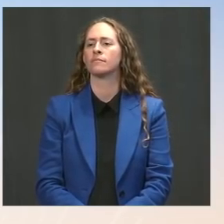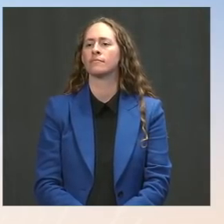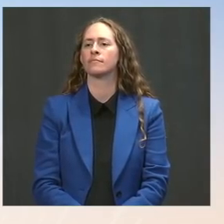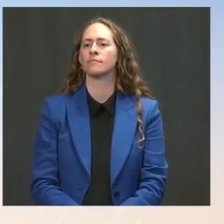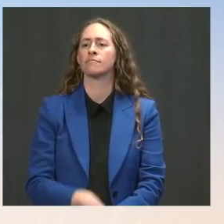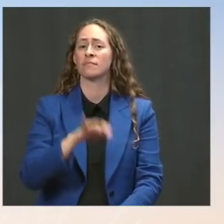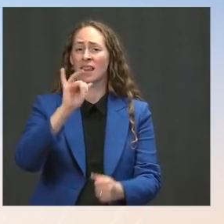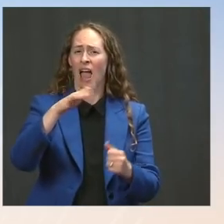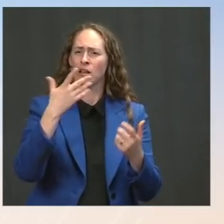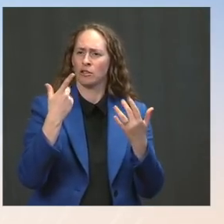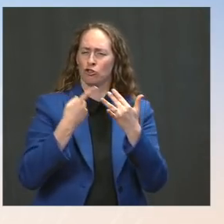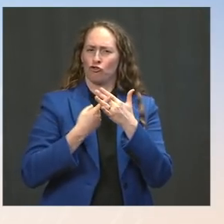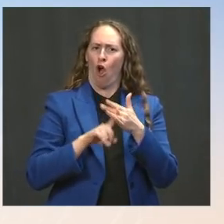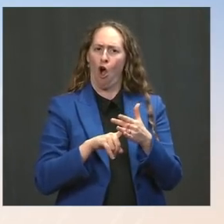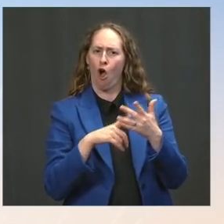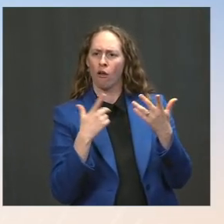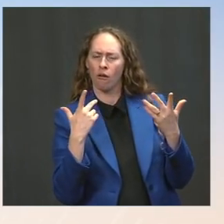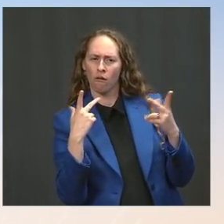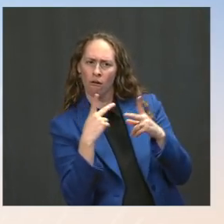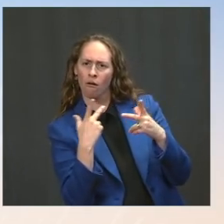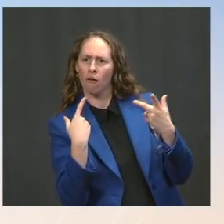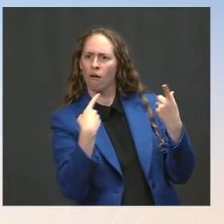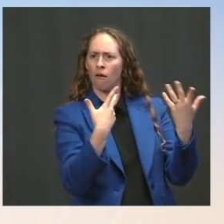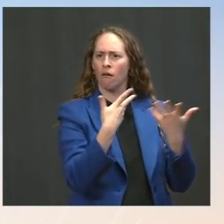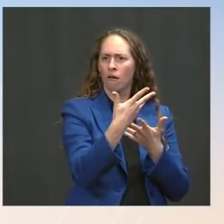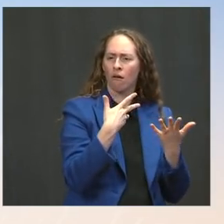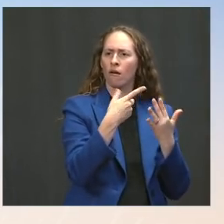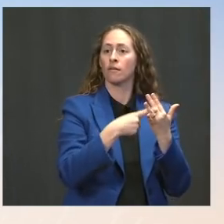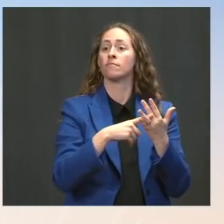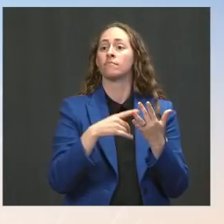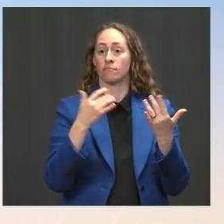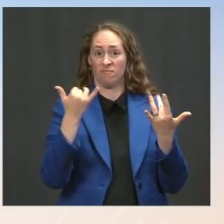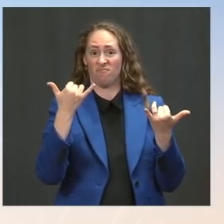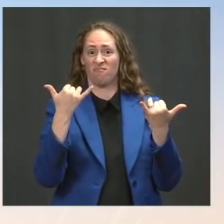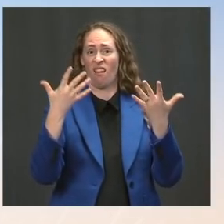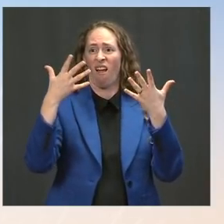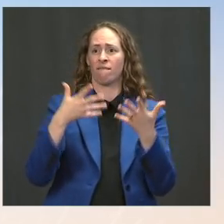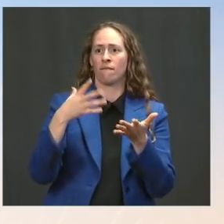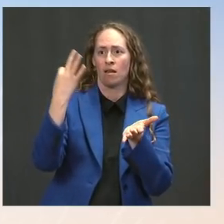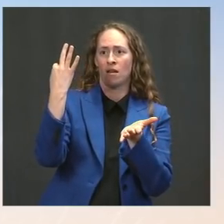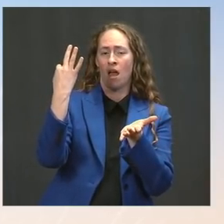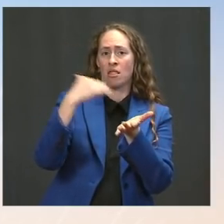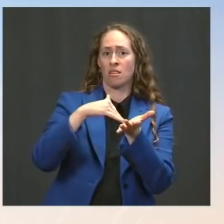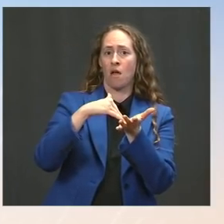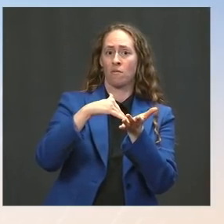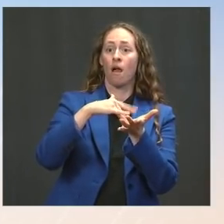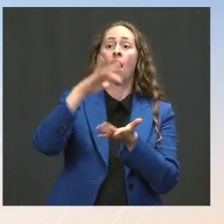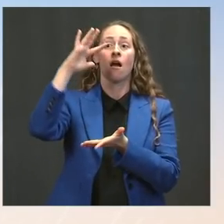We are now at about 2,500 U.S. forces in Iraq. We are there, of course, at Iraq's invitation